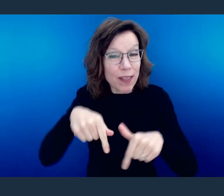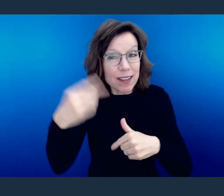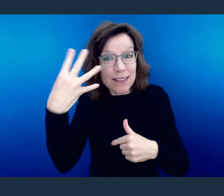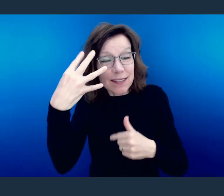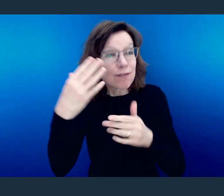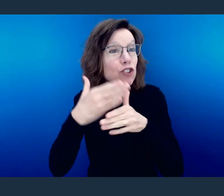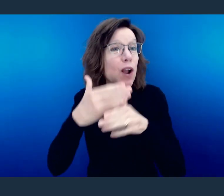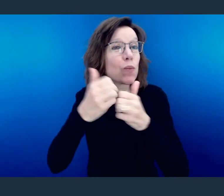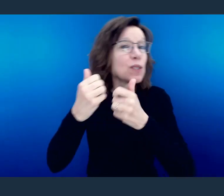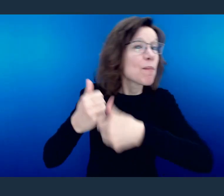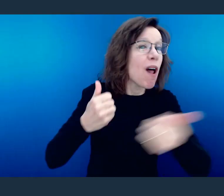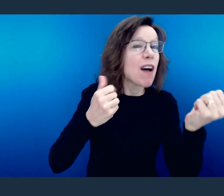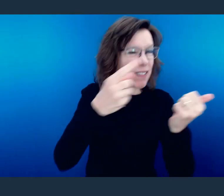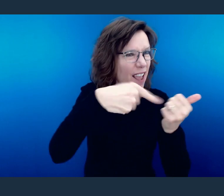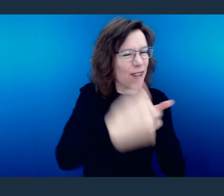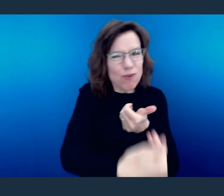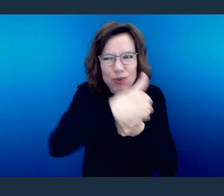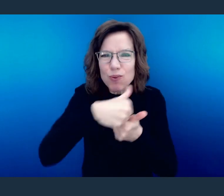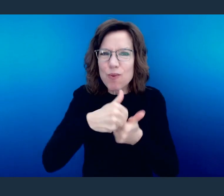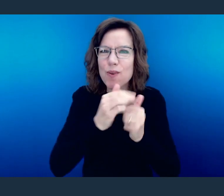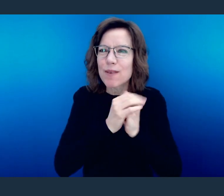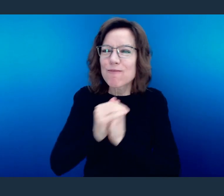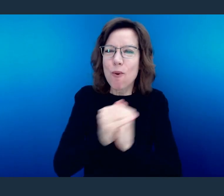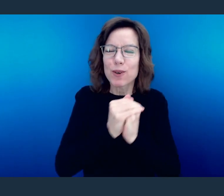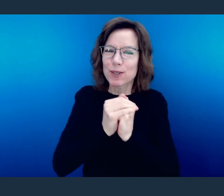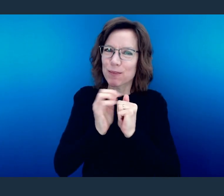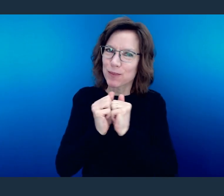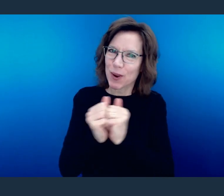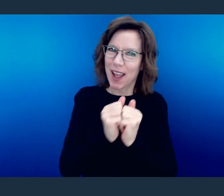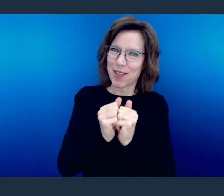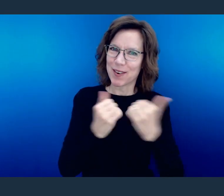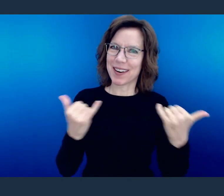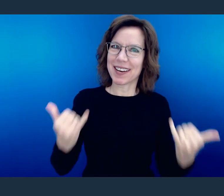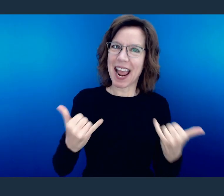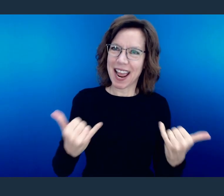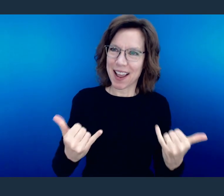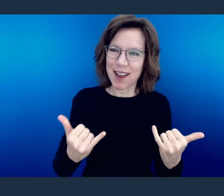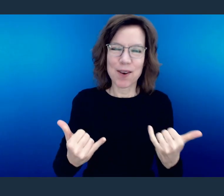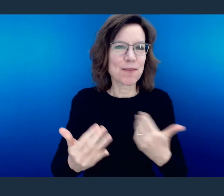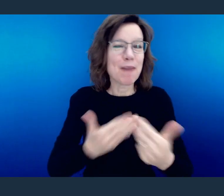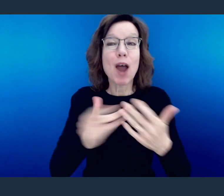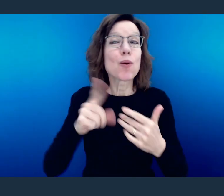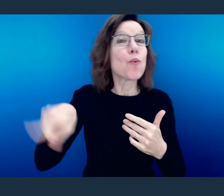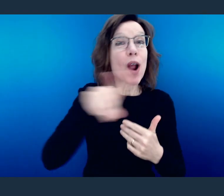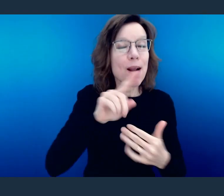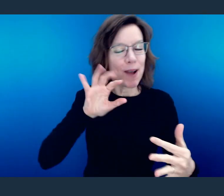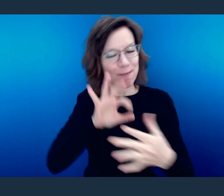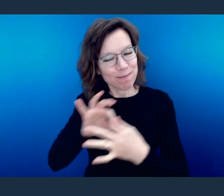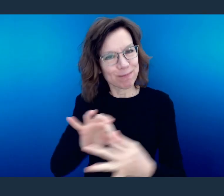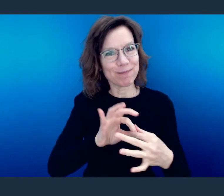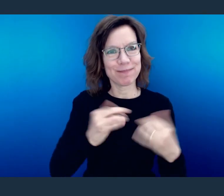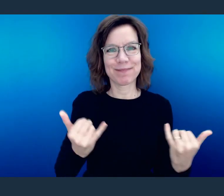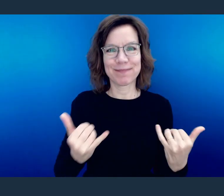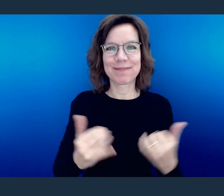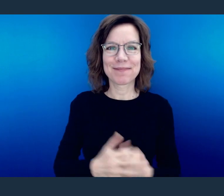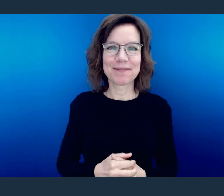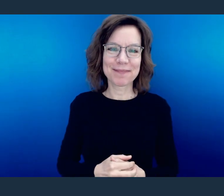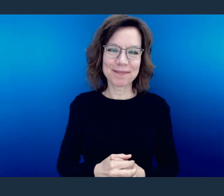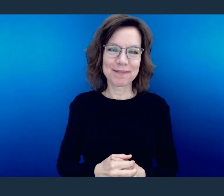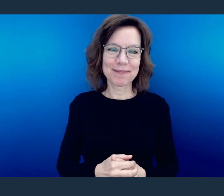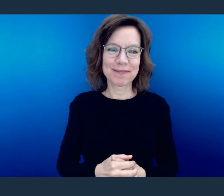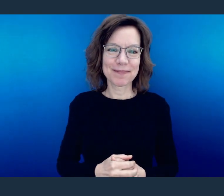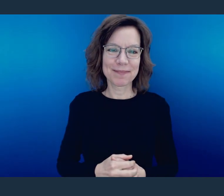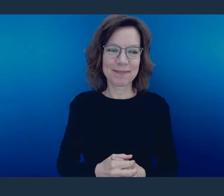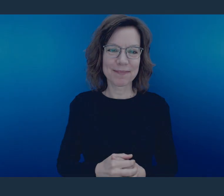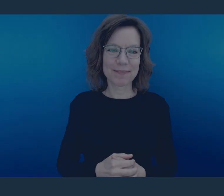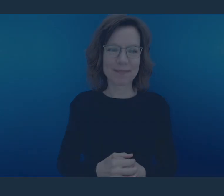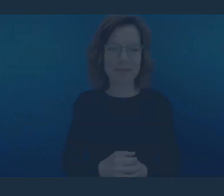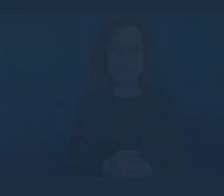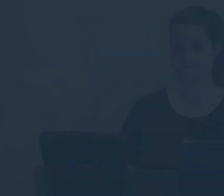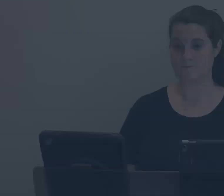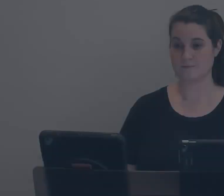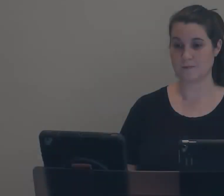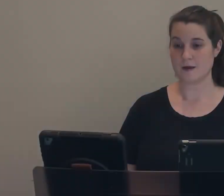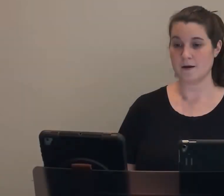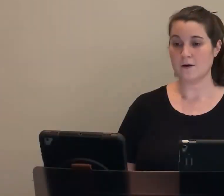that they can join us in our corporate worship even now as we do so from our various locations.